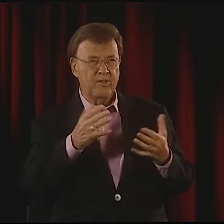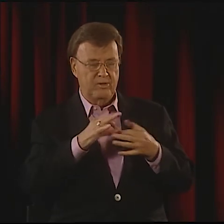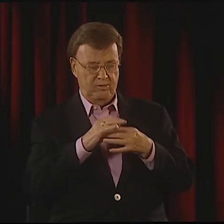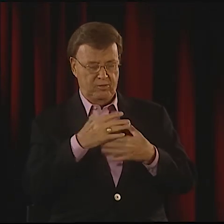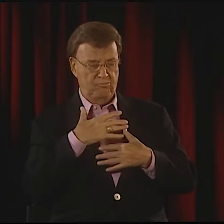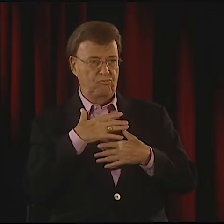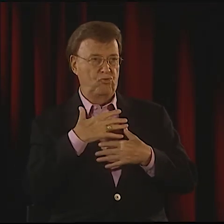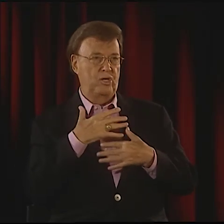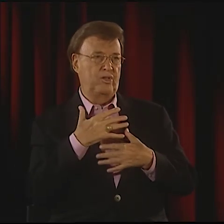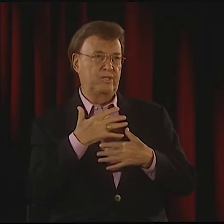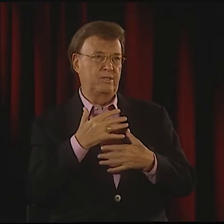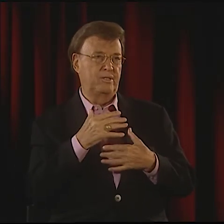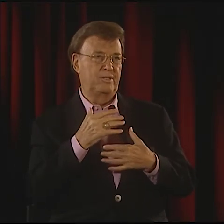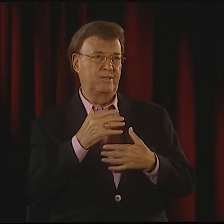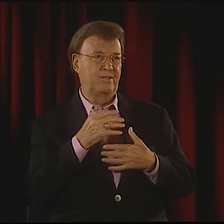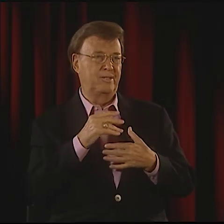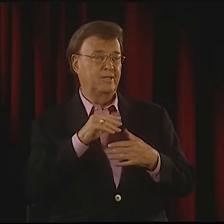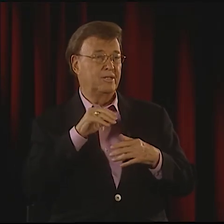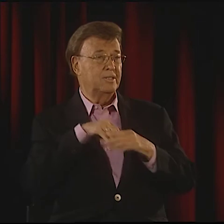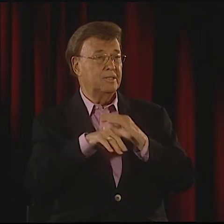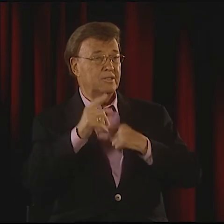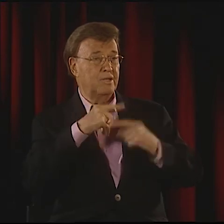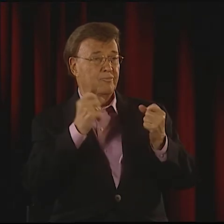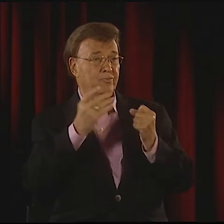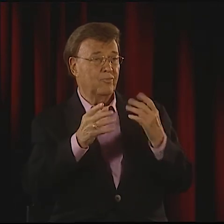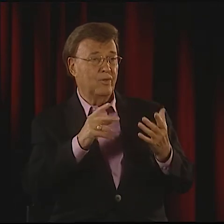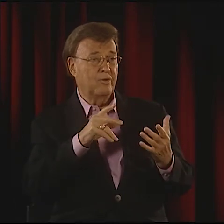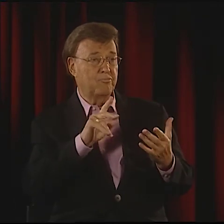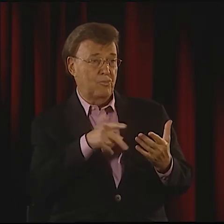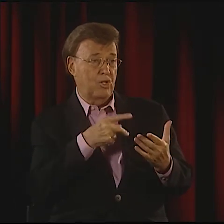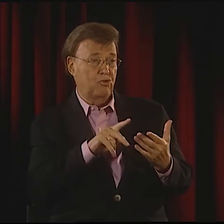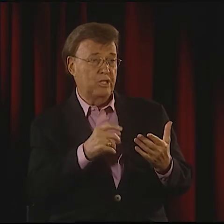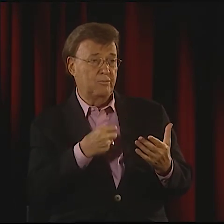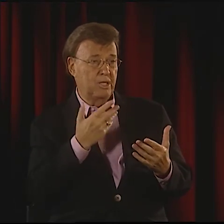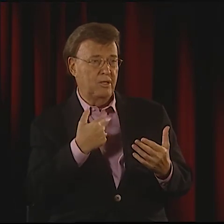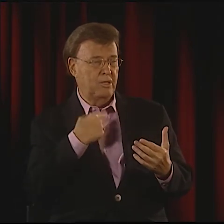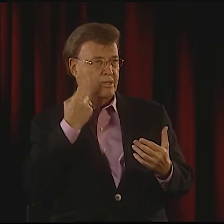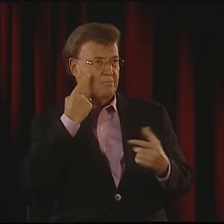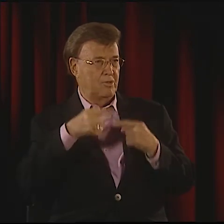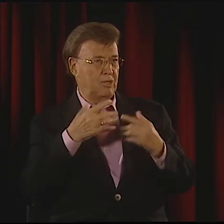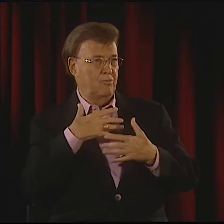AND I KNOW THAT BREATHING IS VERY IMPORTANT IN ANY KIND OF ACTING.